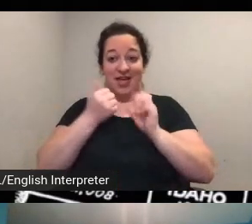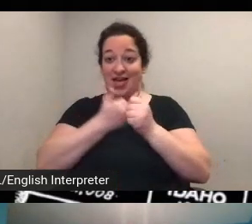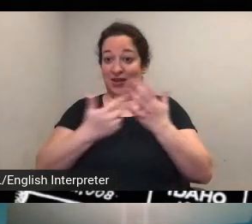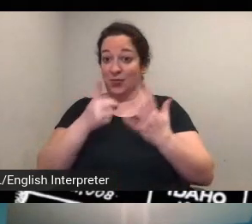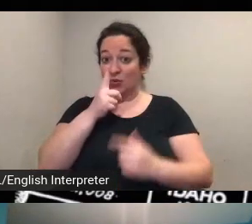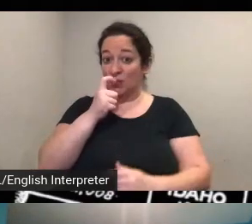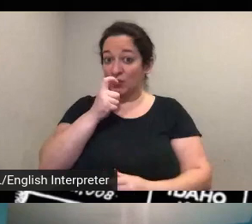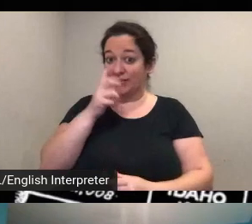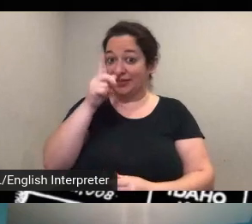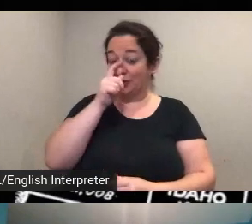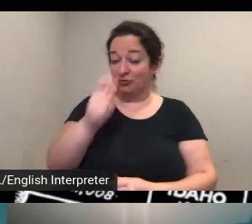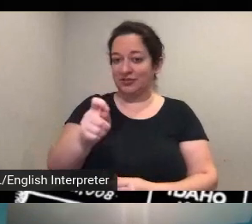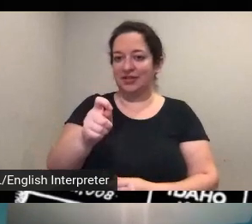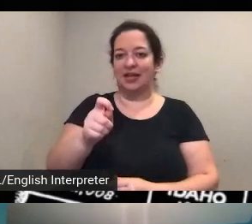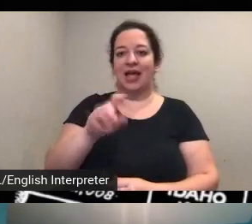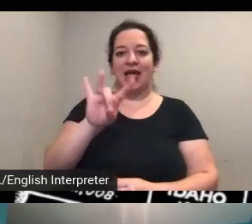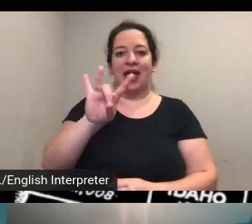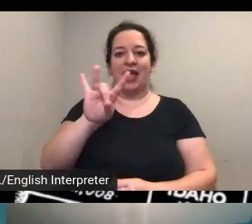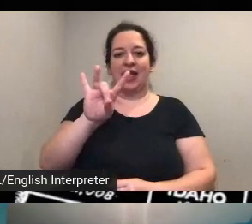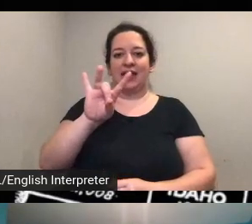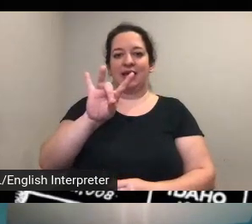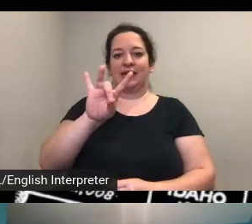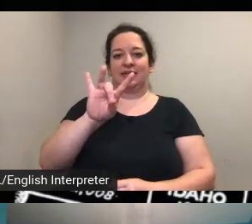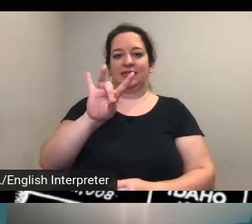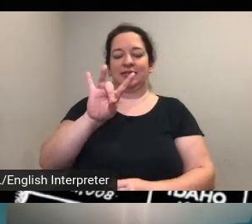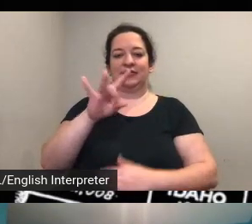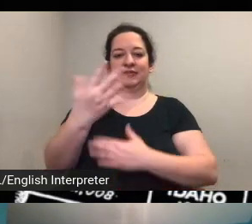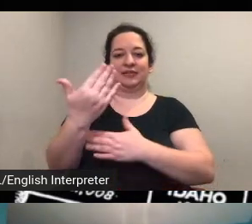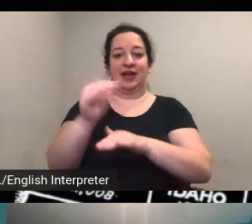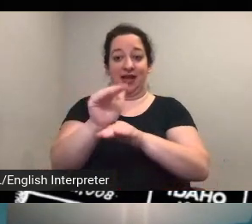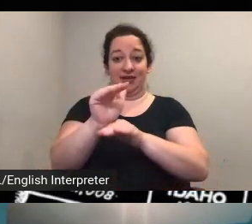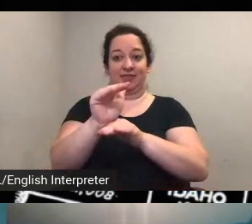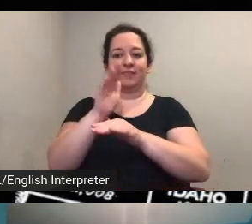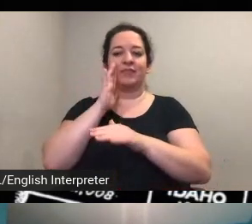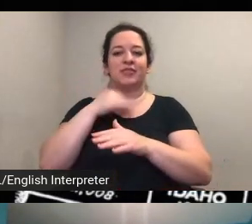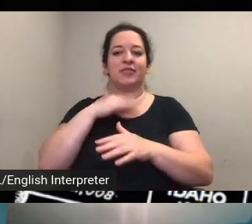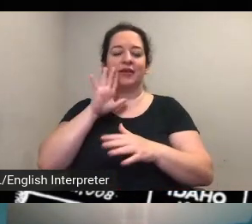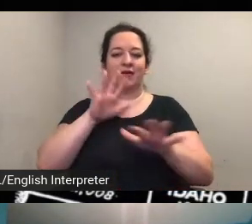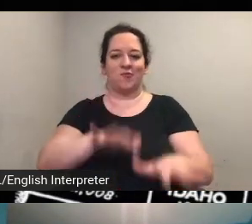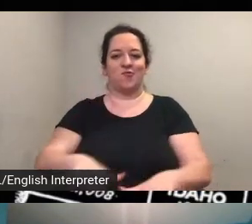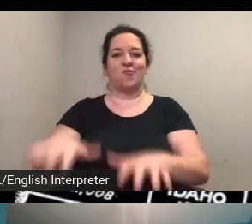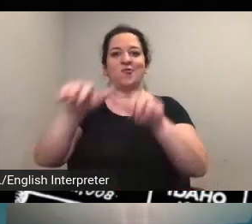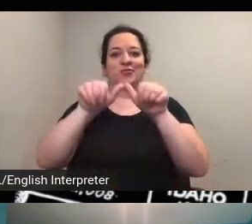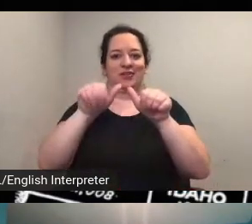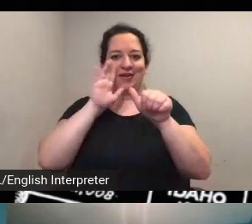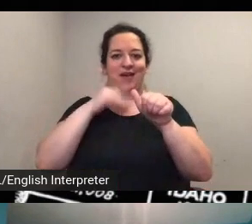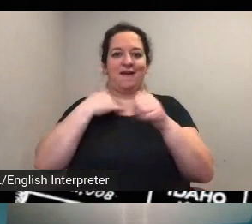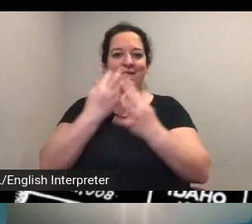eastern time the alex paul institute is hosting a free virtual event um also on